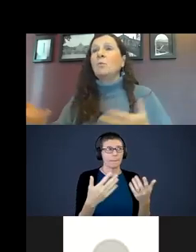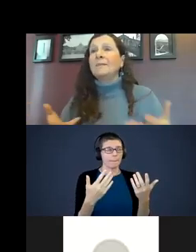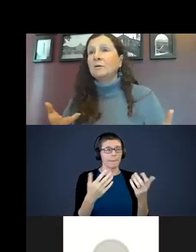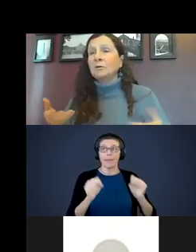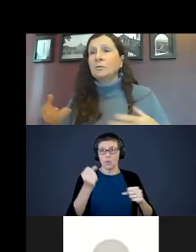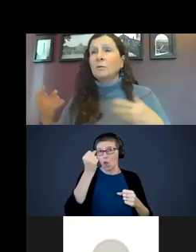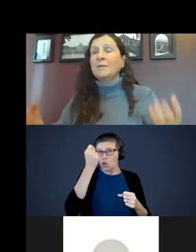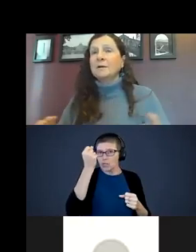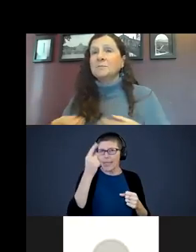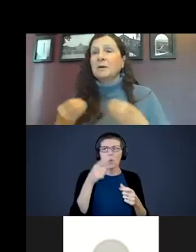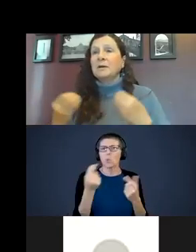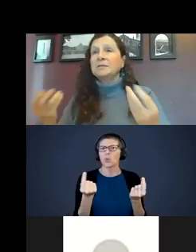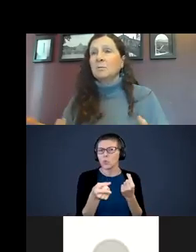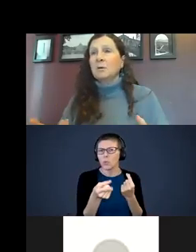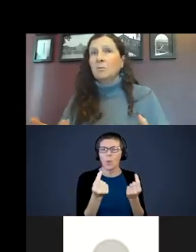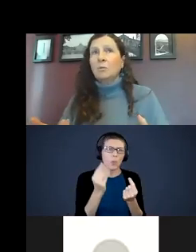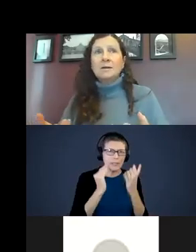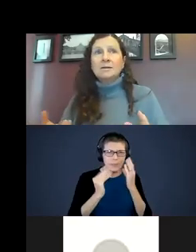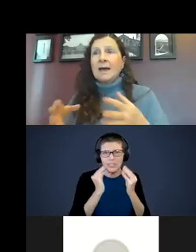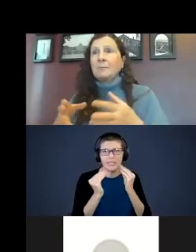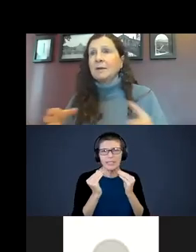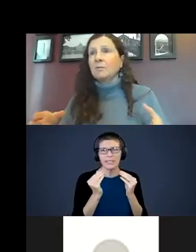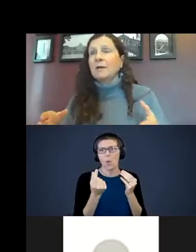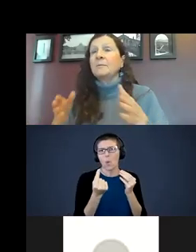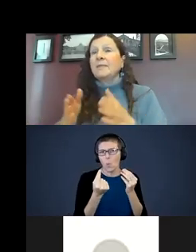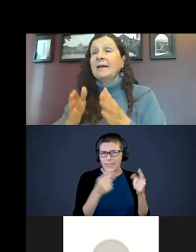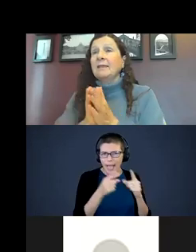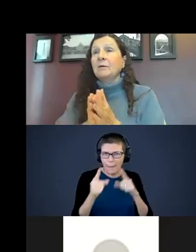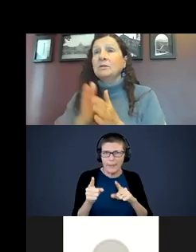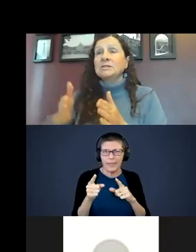what they are doing what they are experiencing, what is happening around them. That language is